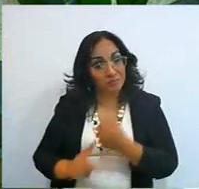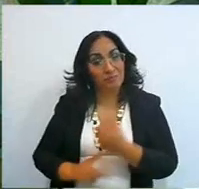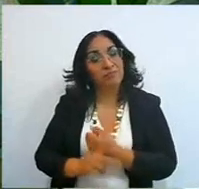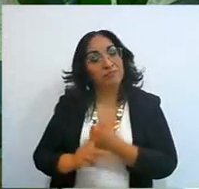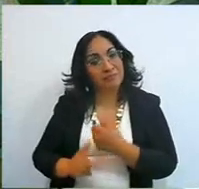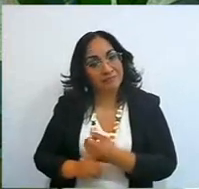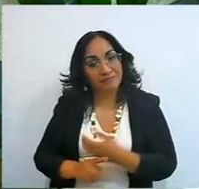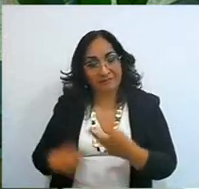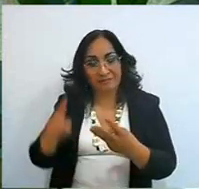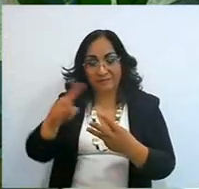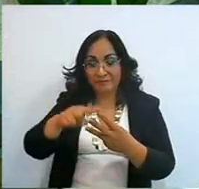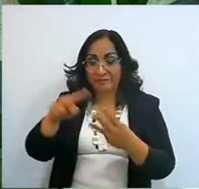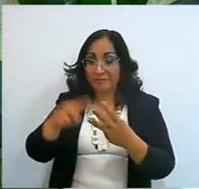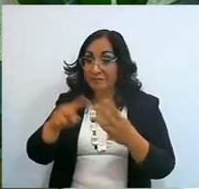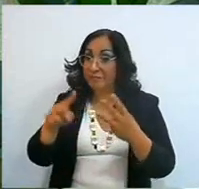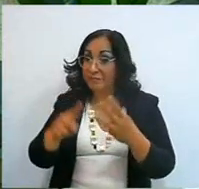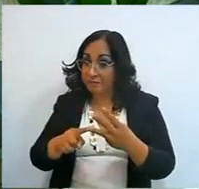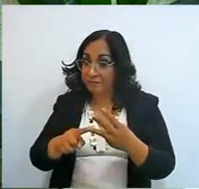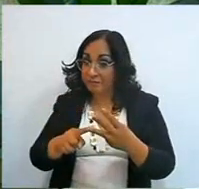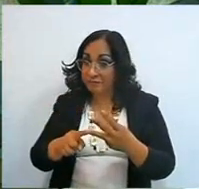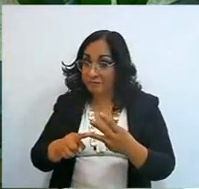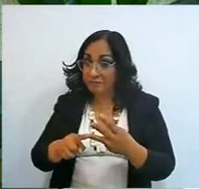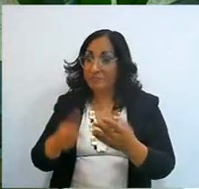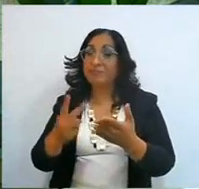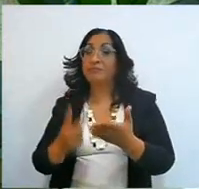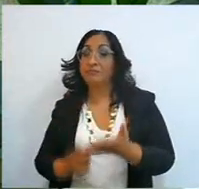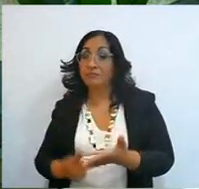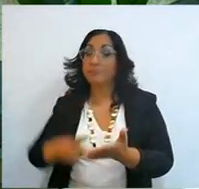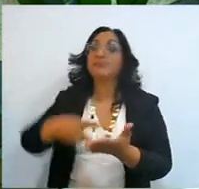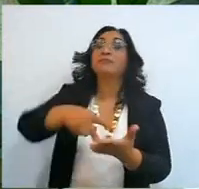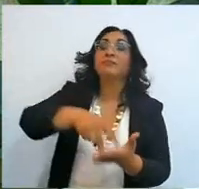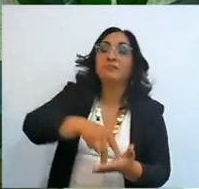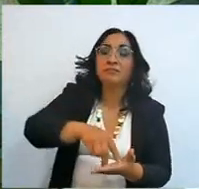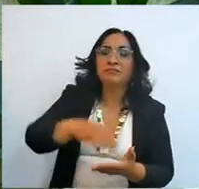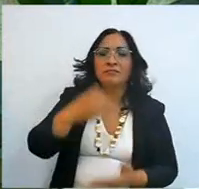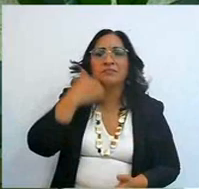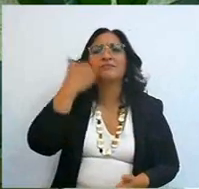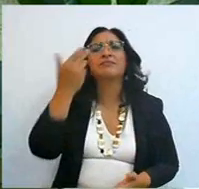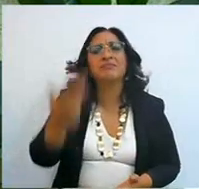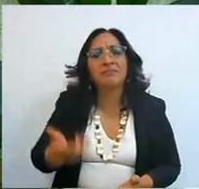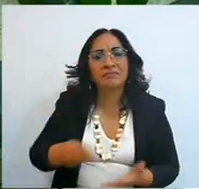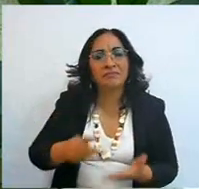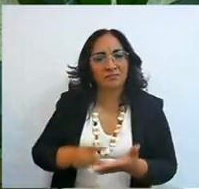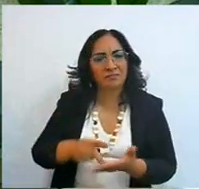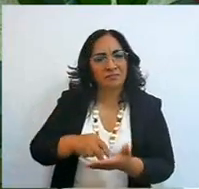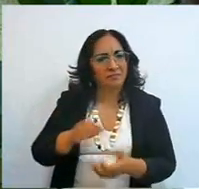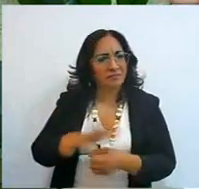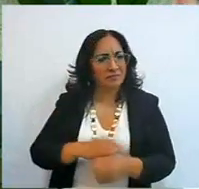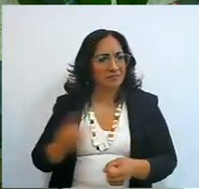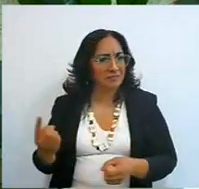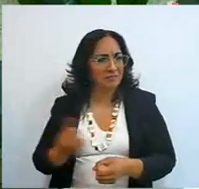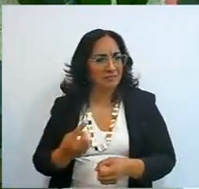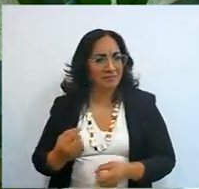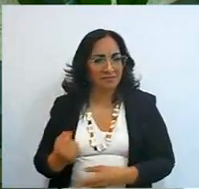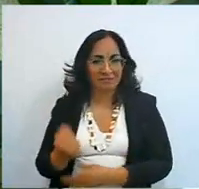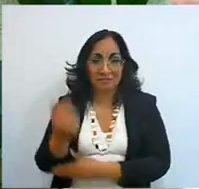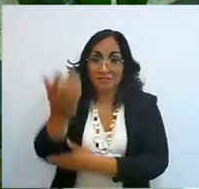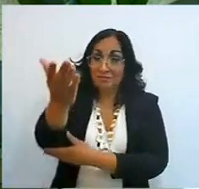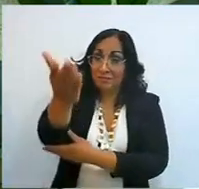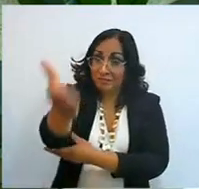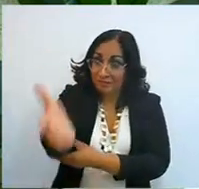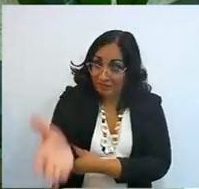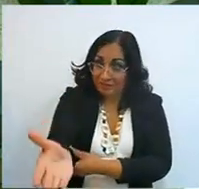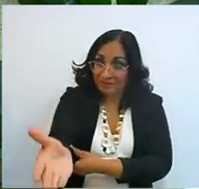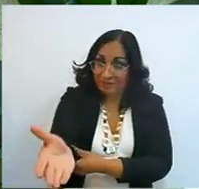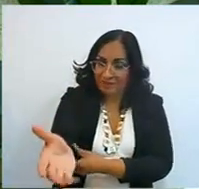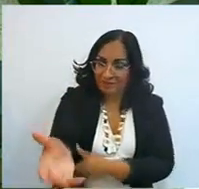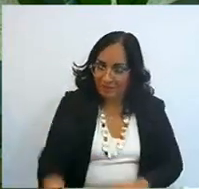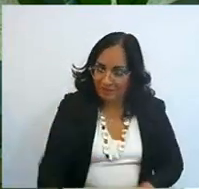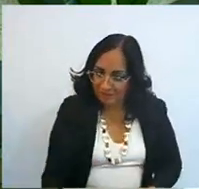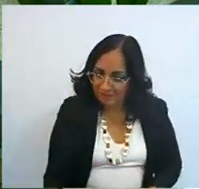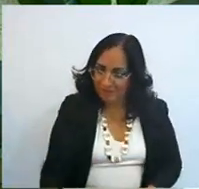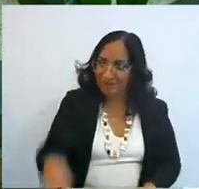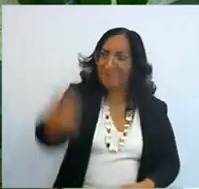then he said, I'm going to lift you up, I want to lift you up, why? she holds out her hand and then lifts you up,